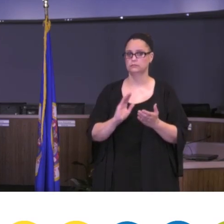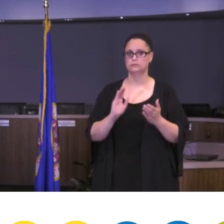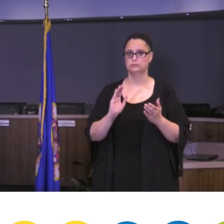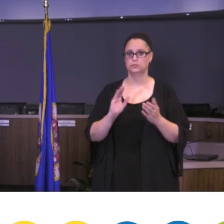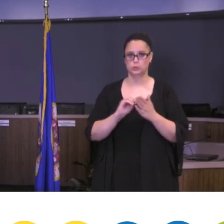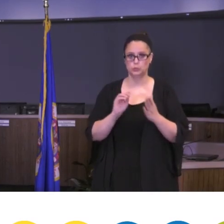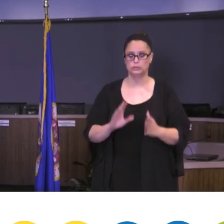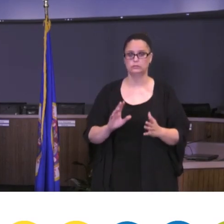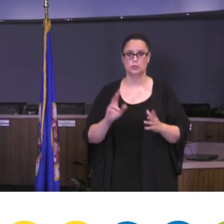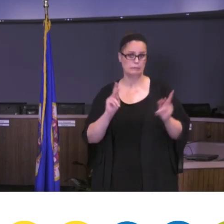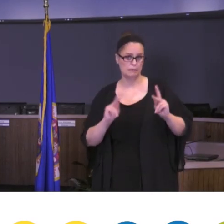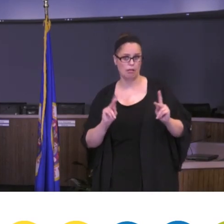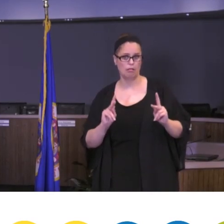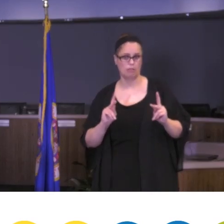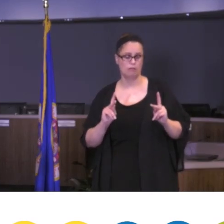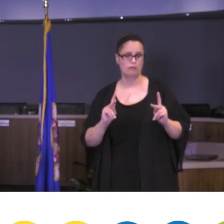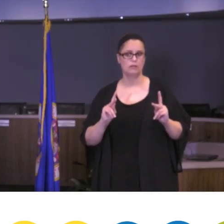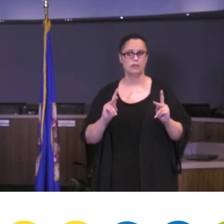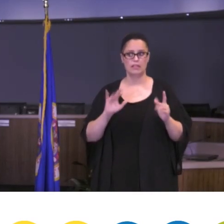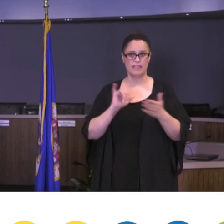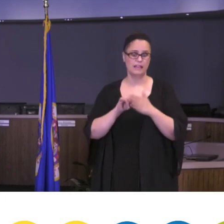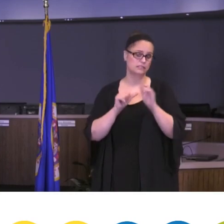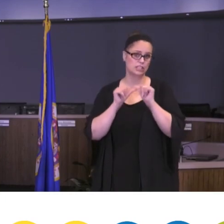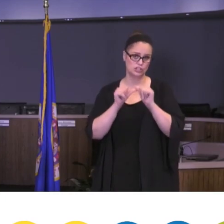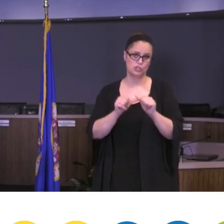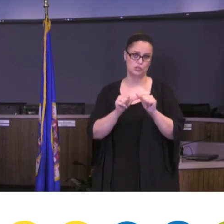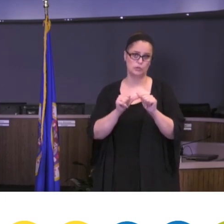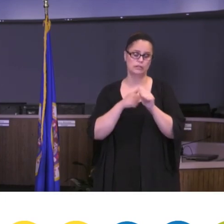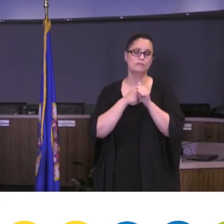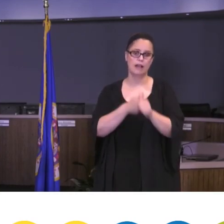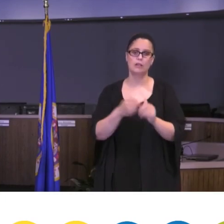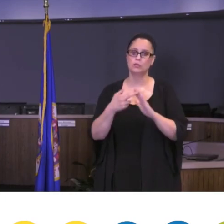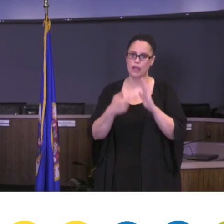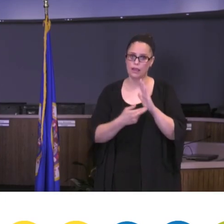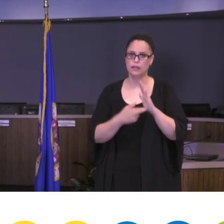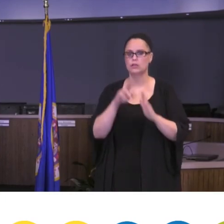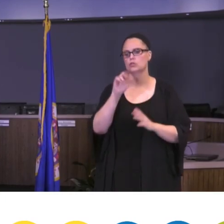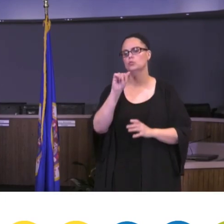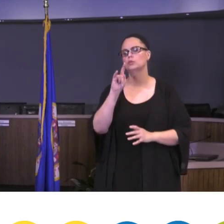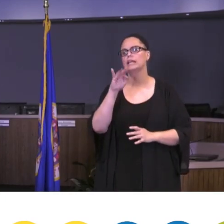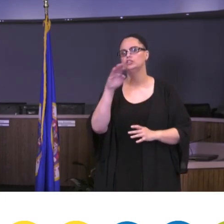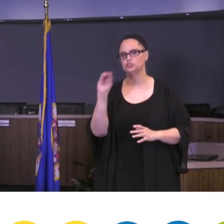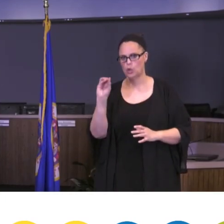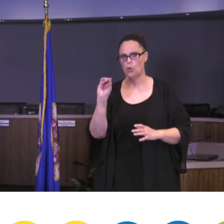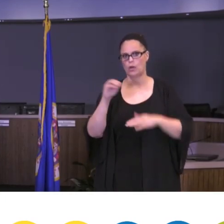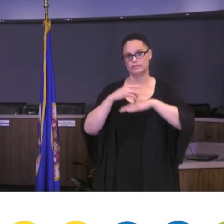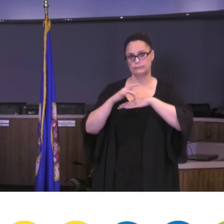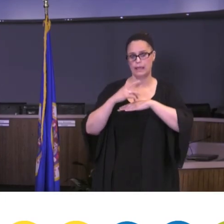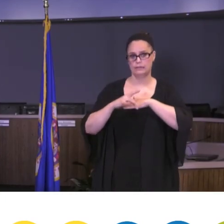to follow the guidelines. It's based on the ratios, in terms of the space that we have available and other safety